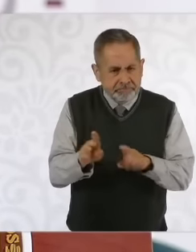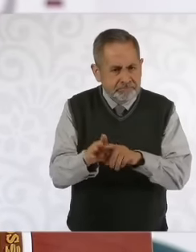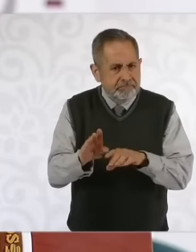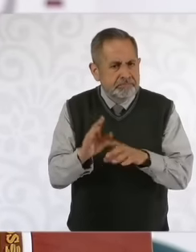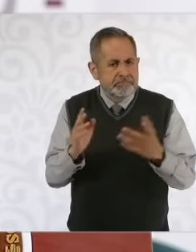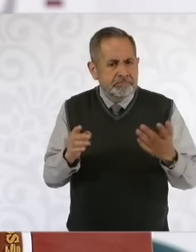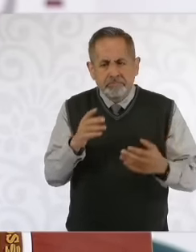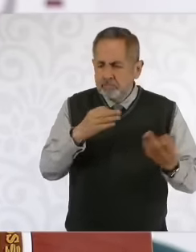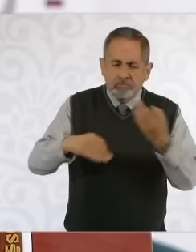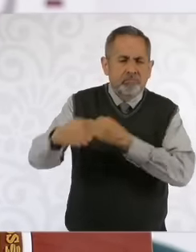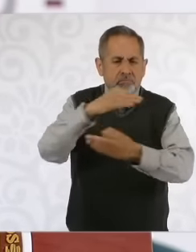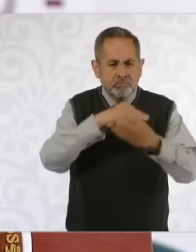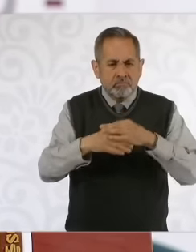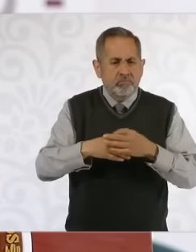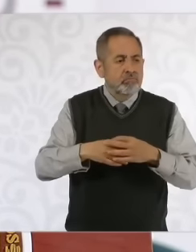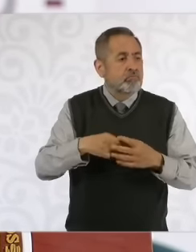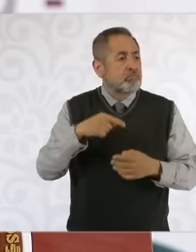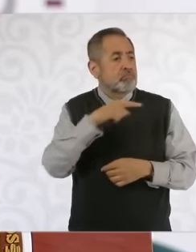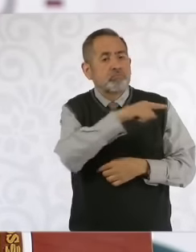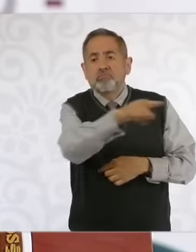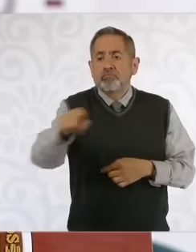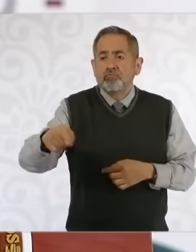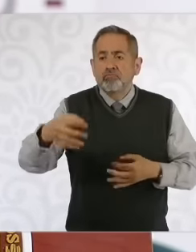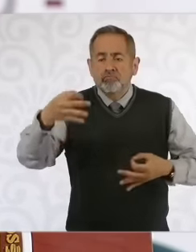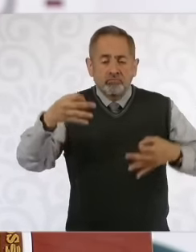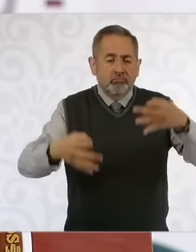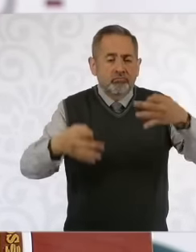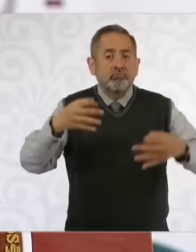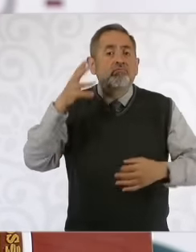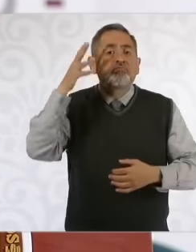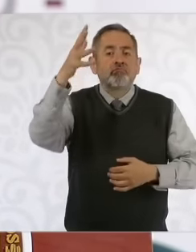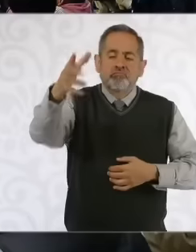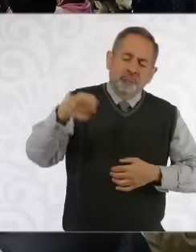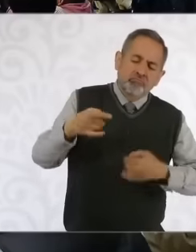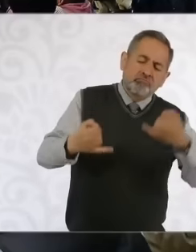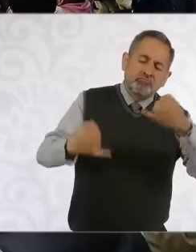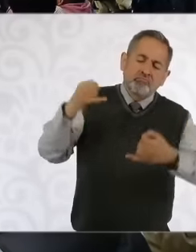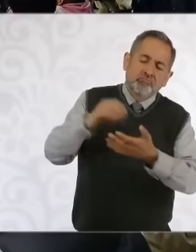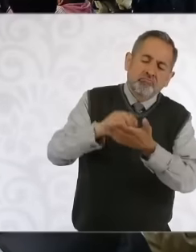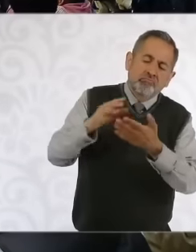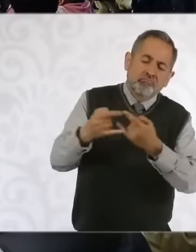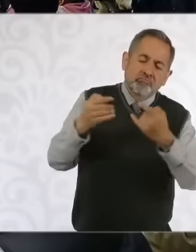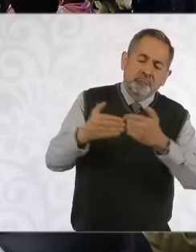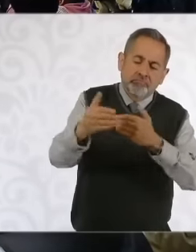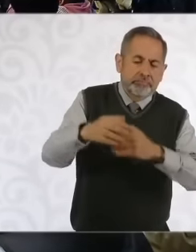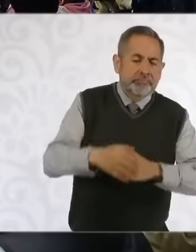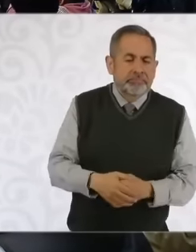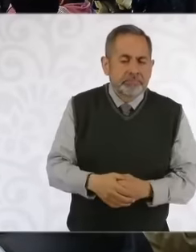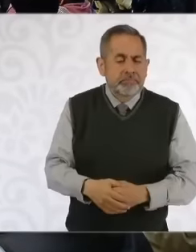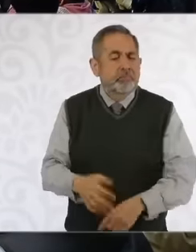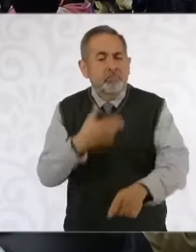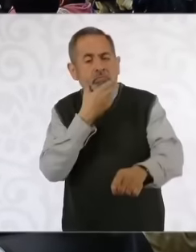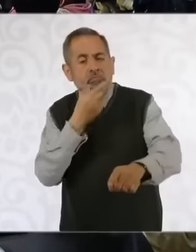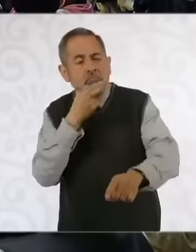we are all going to be judged by the people and history, president. And finally, as they demonstrated now